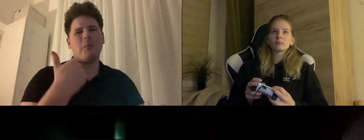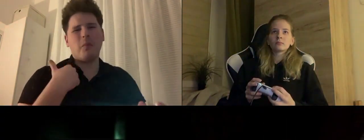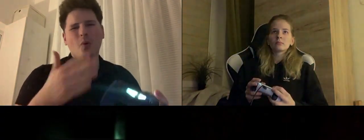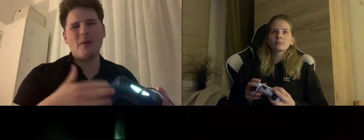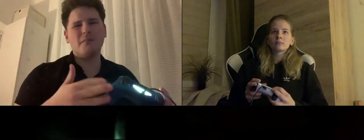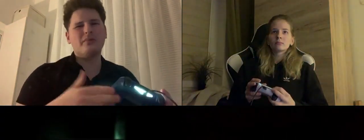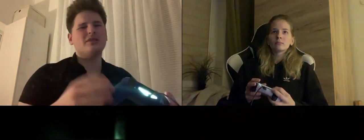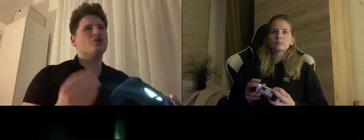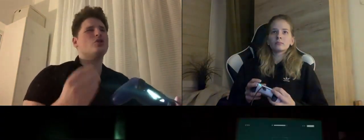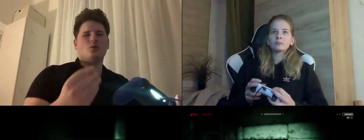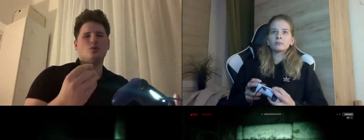It was close ...